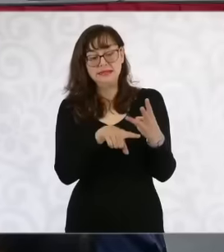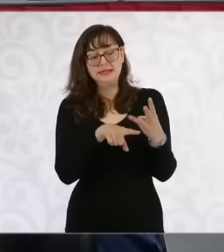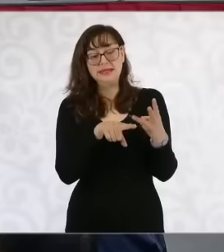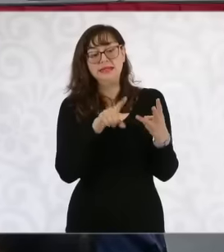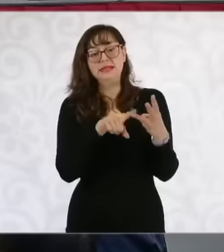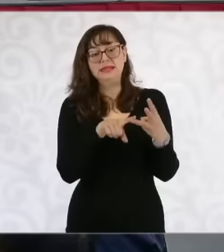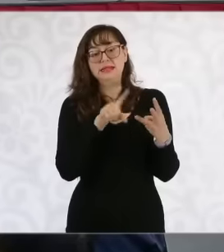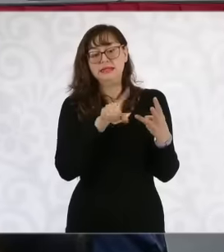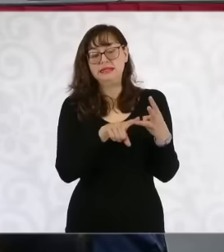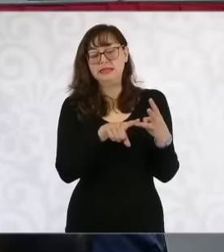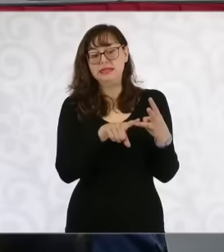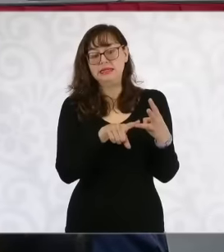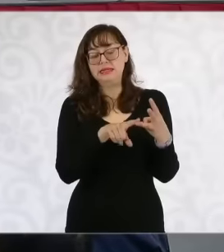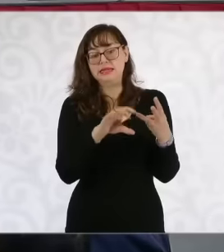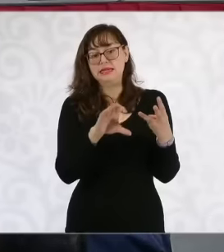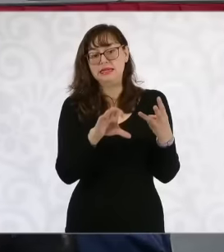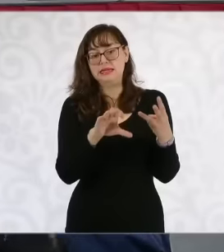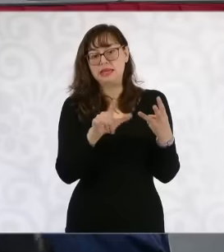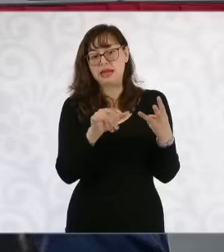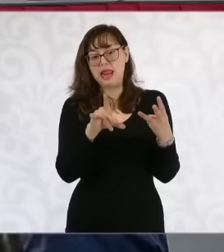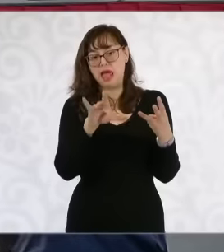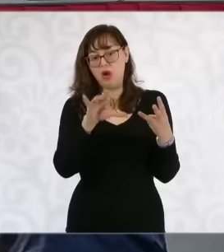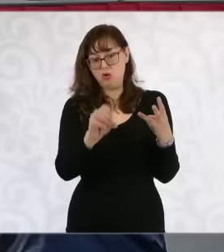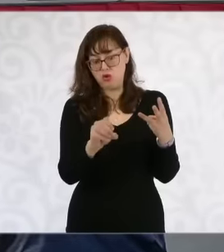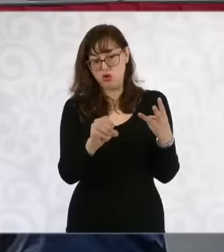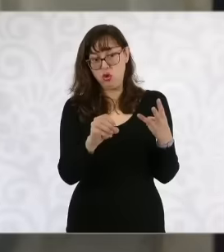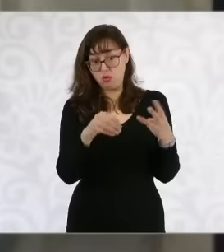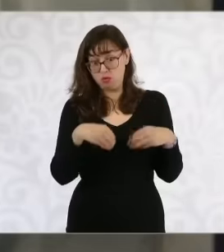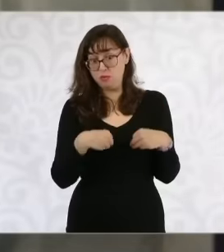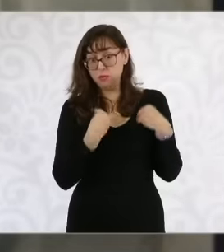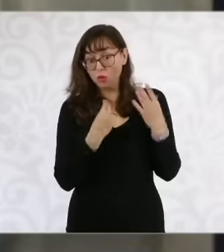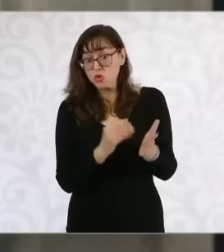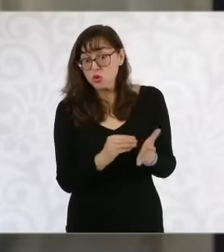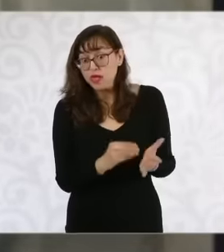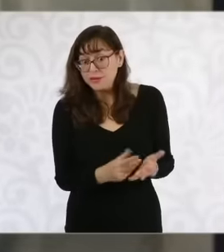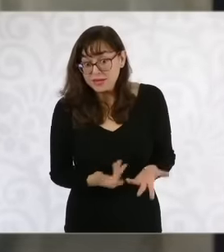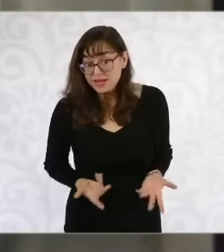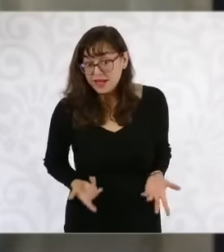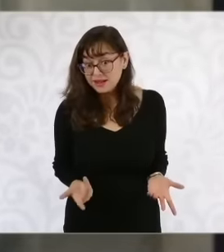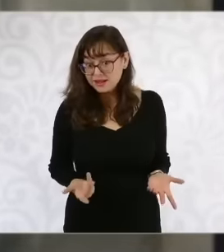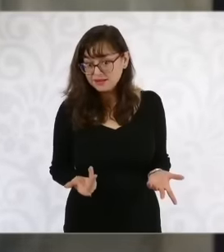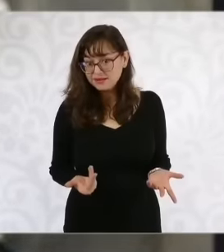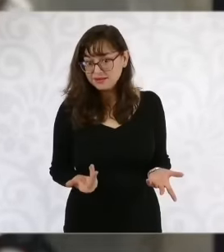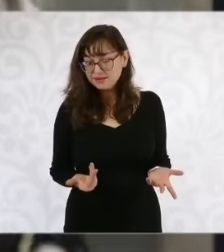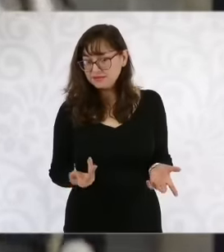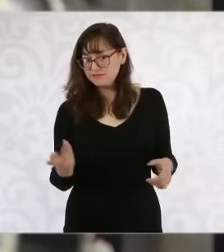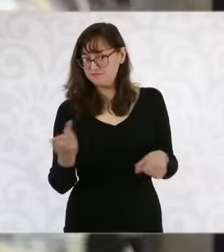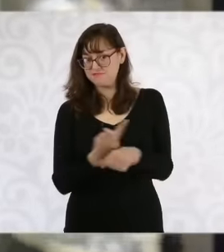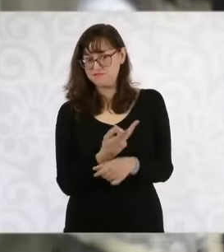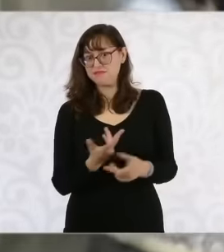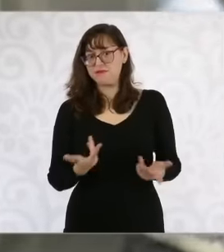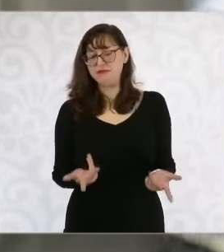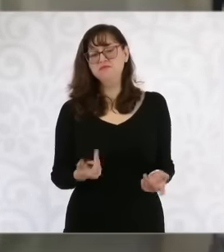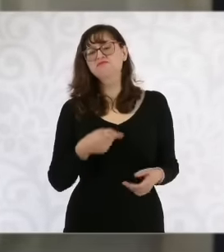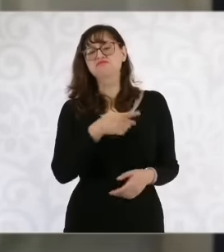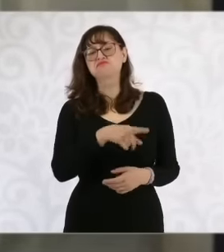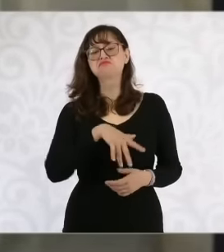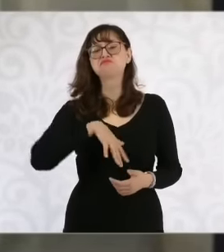eh, hey, this one is still alive. So there is even a theme of cynicism there because he has been interviewed